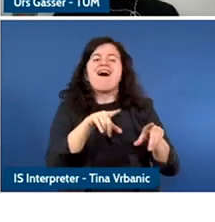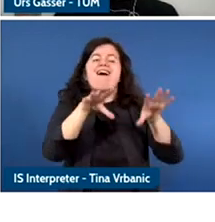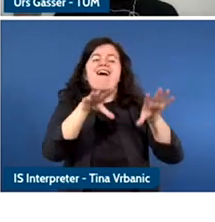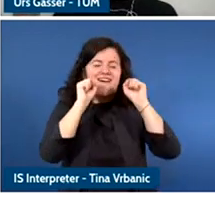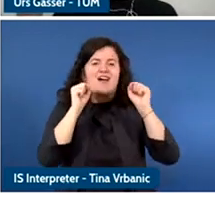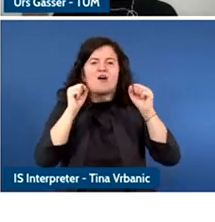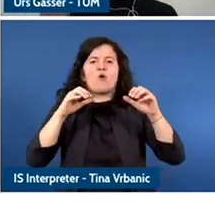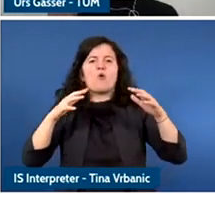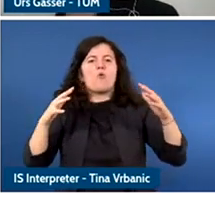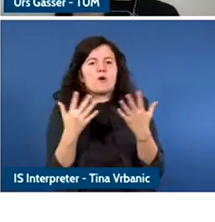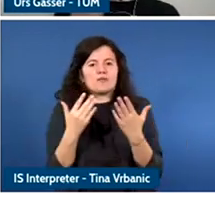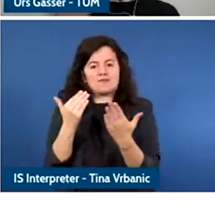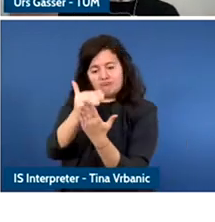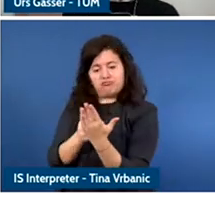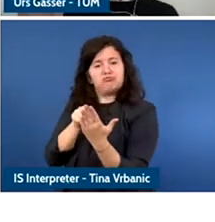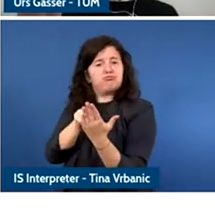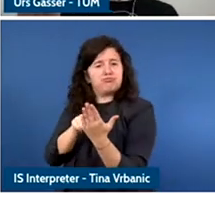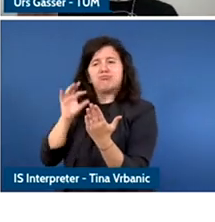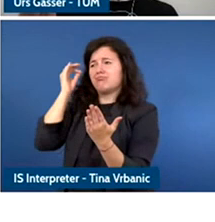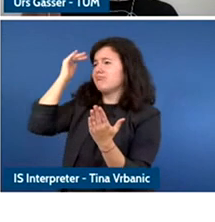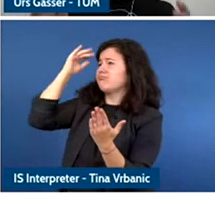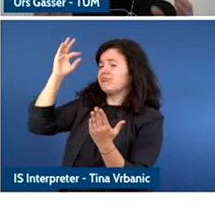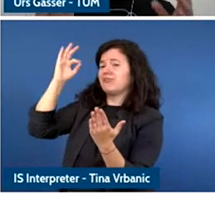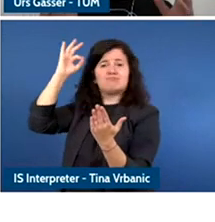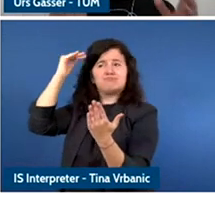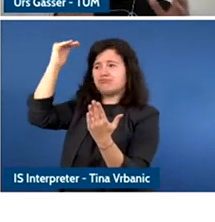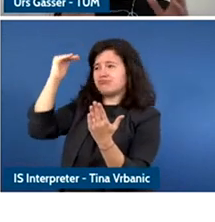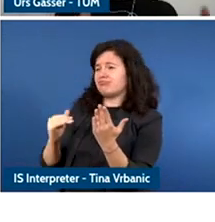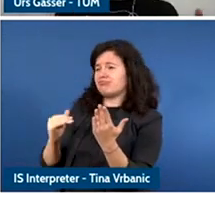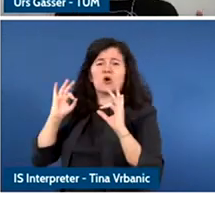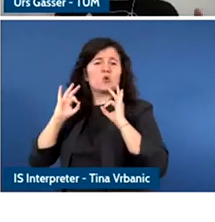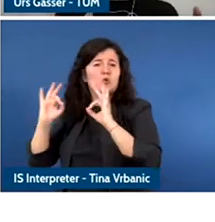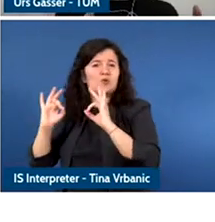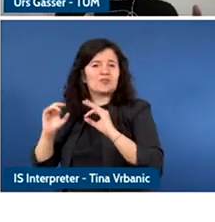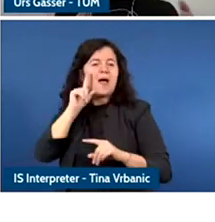So even if you have principles and guidance, the case by case which